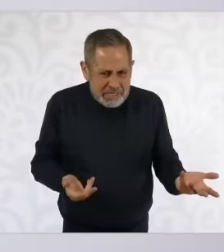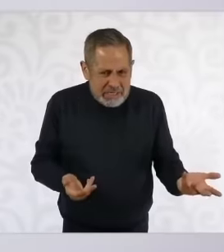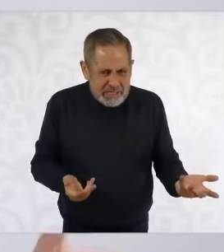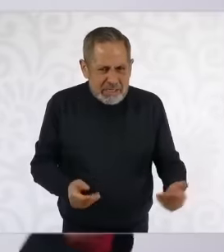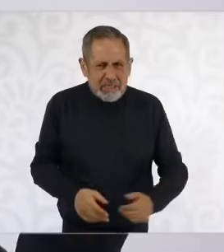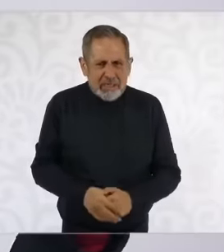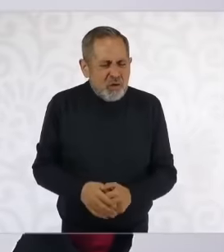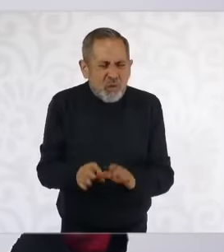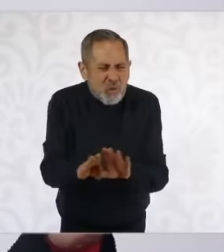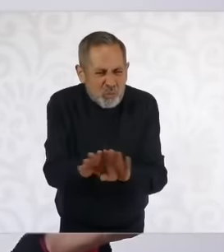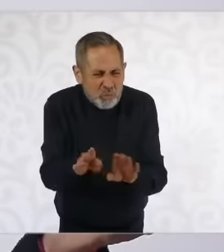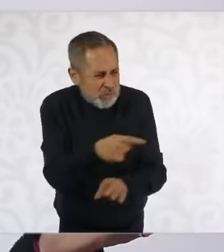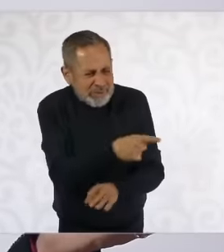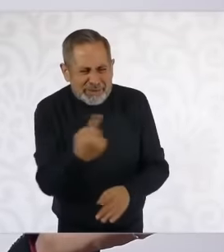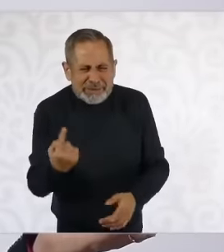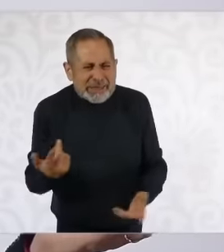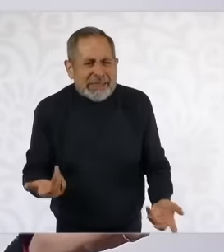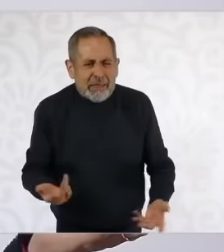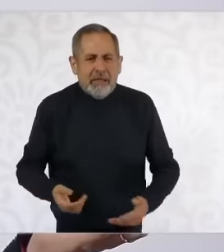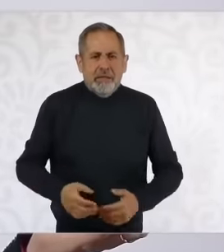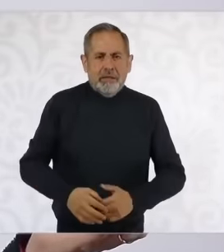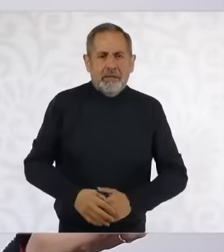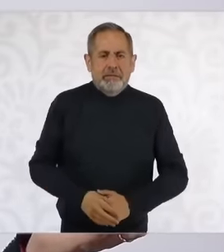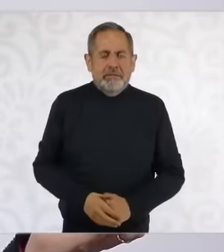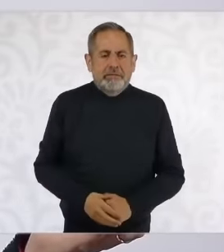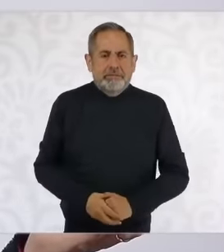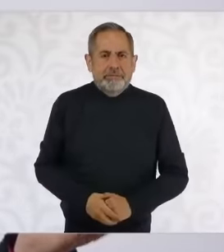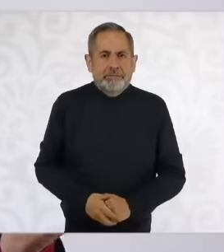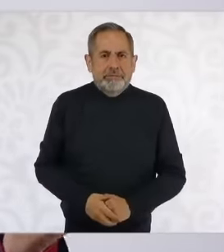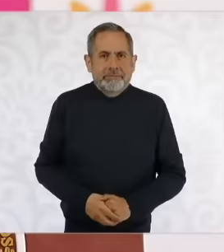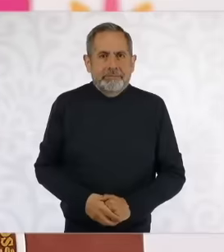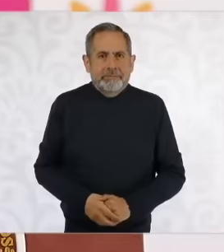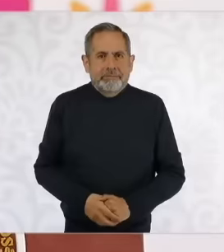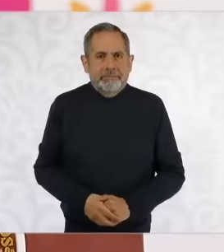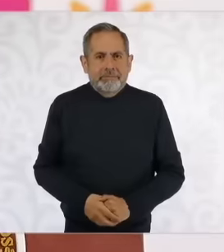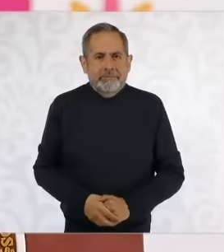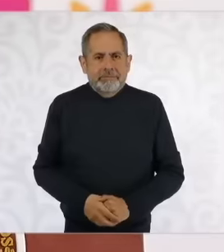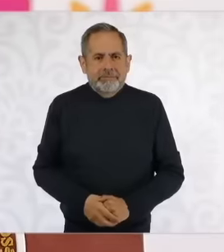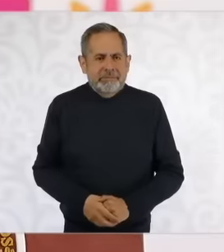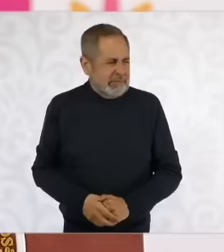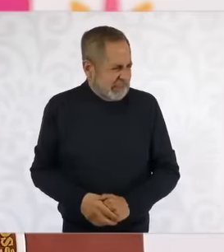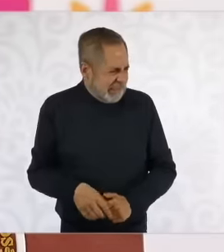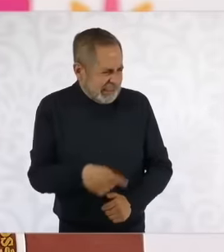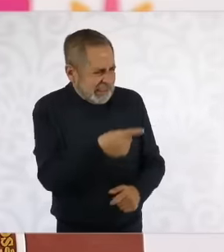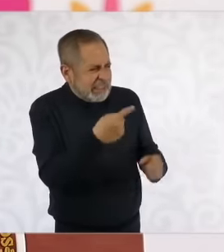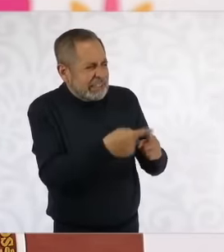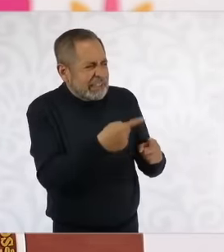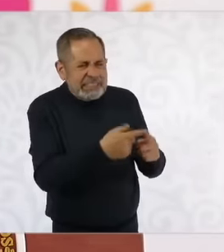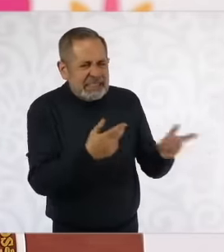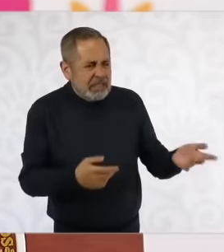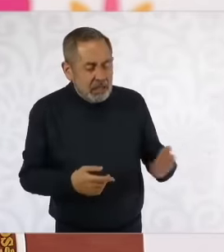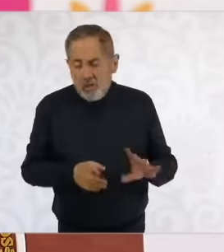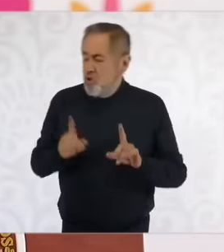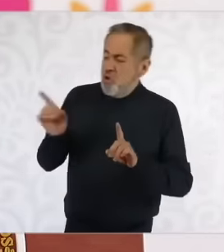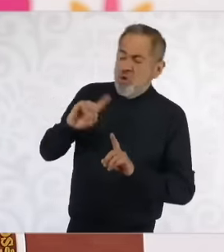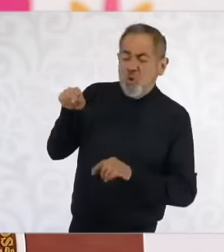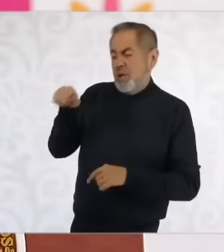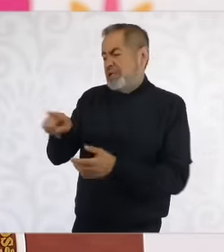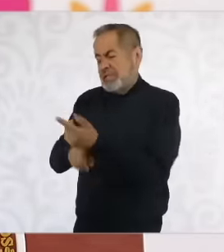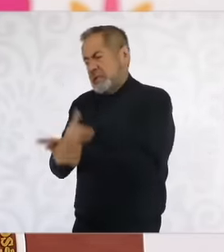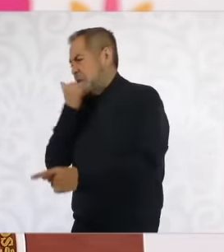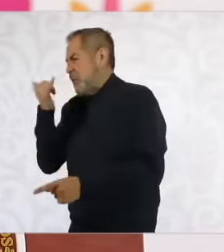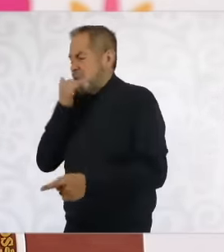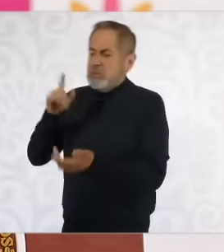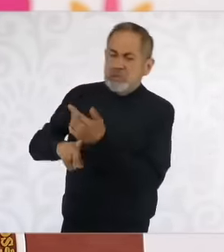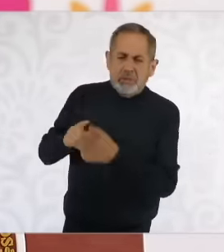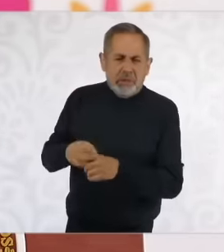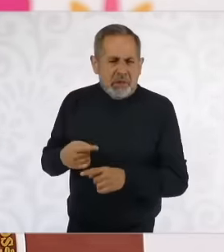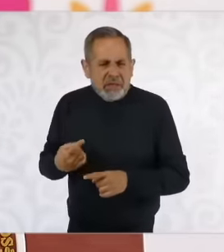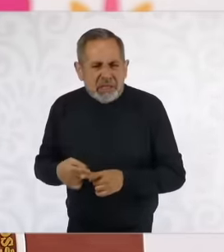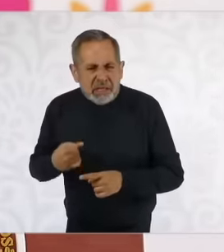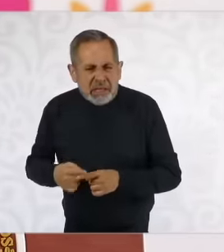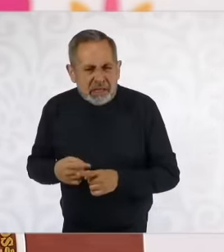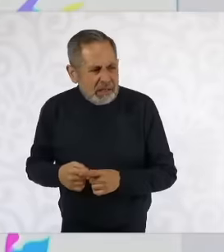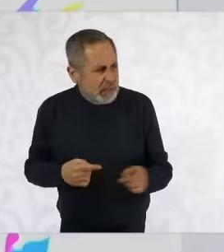who is questioning the constitutional reform of a